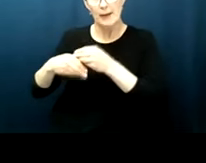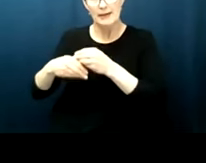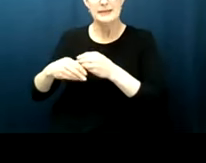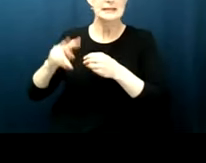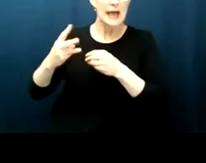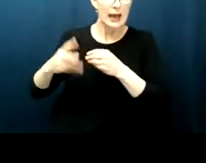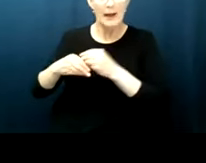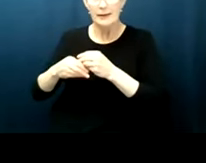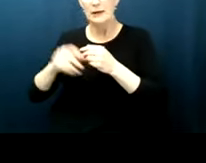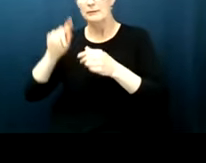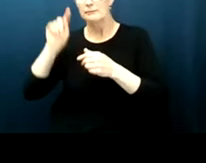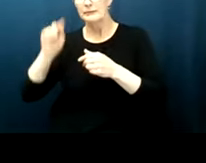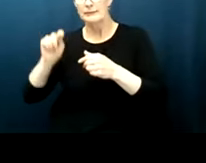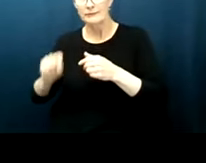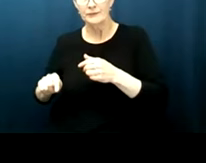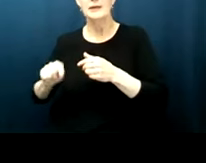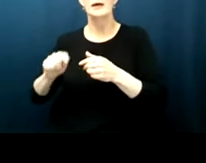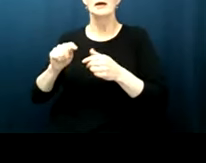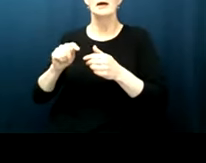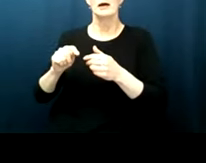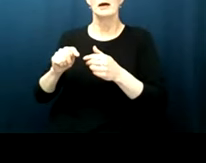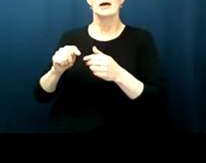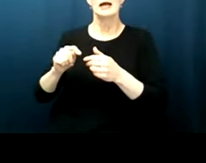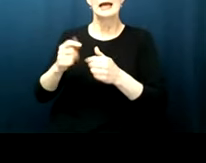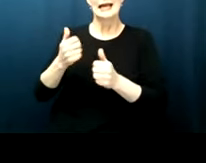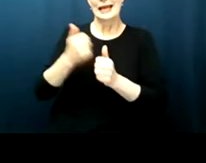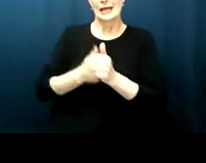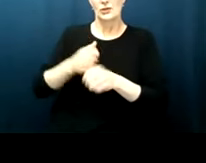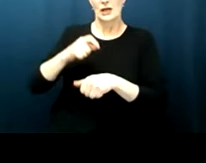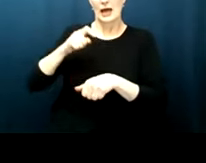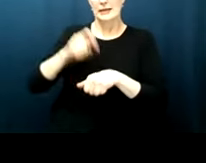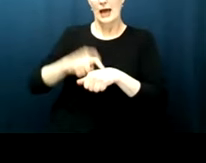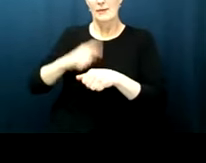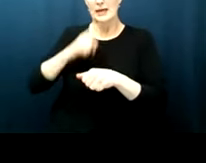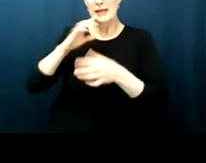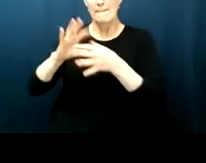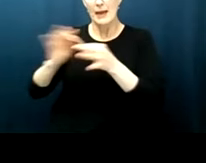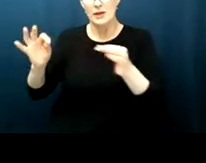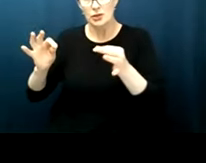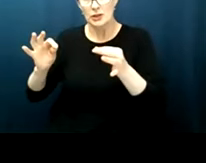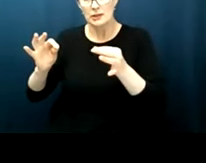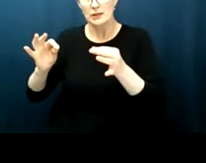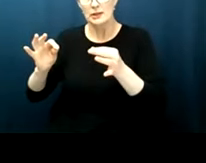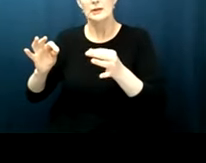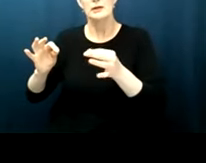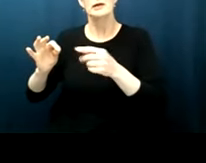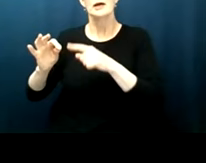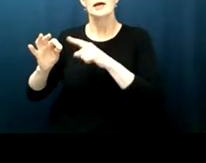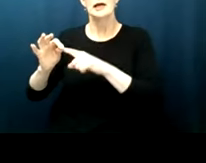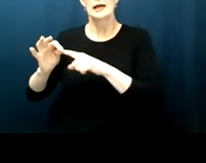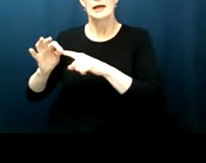the right to vote each time uh builds on its past iteration in each case it doesn't make a blanket